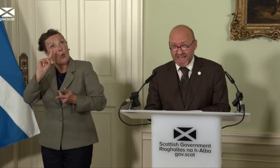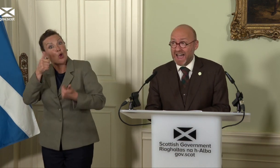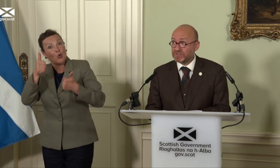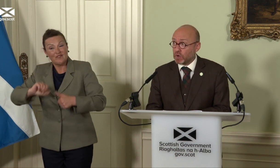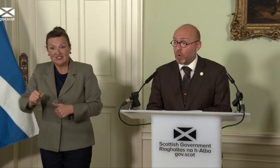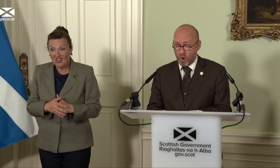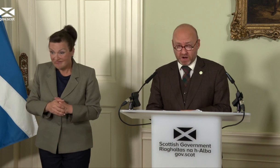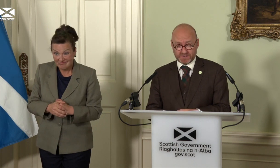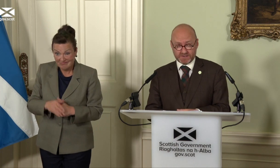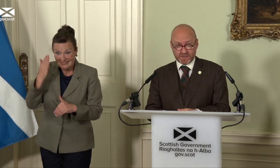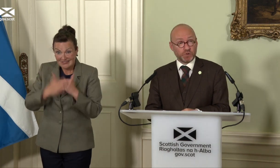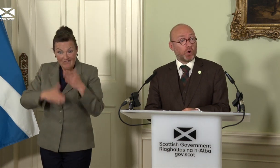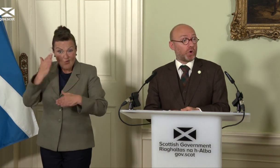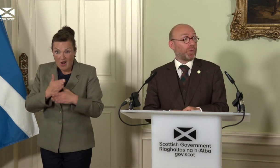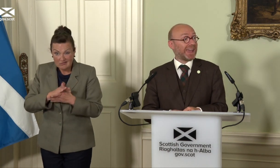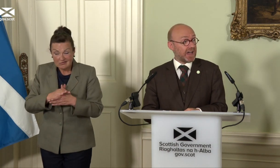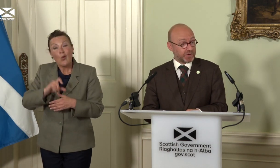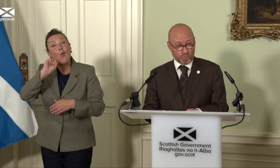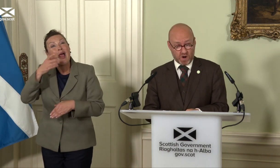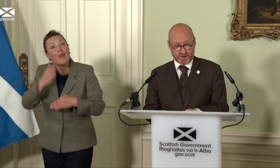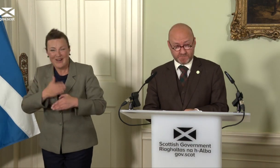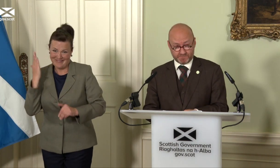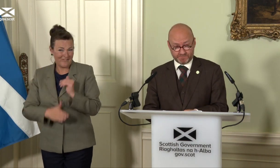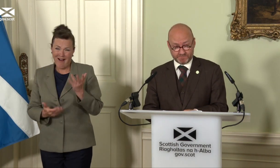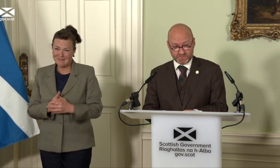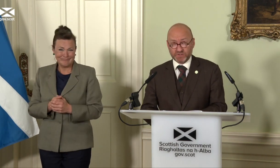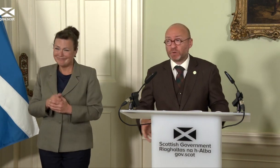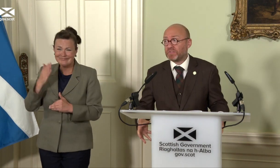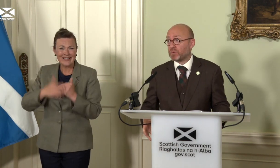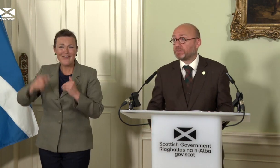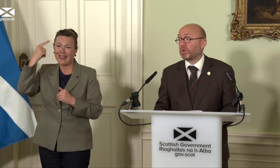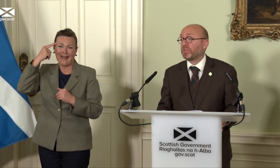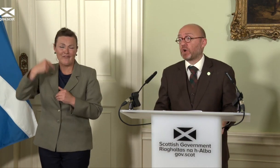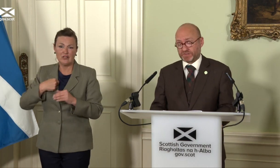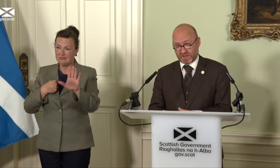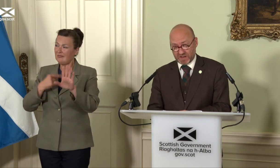has not worked. Nor will it ever work. Just look at their response to the cost of living crisis.